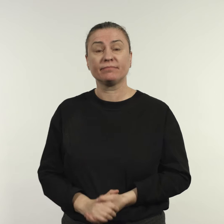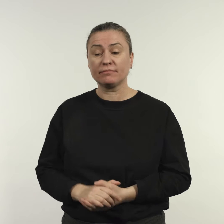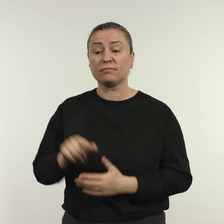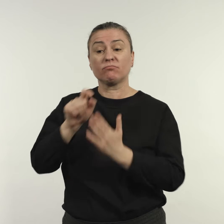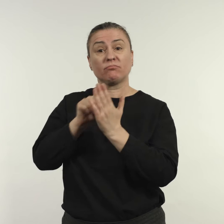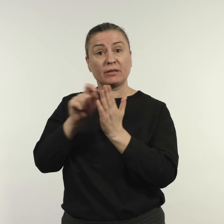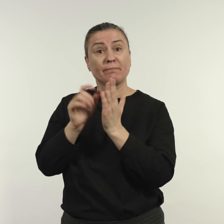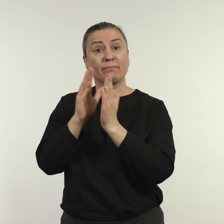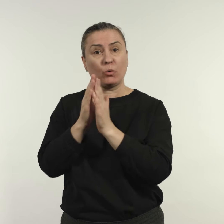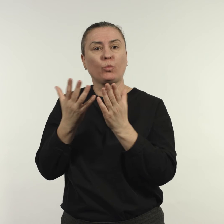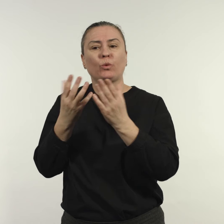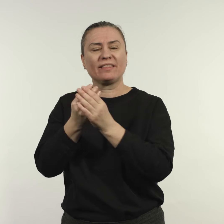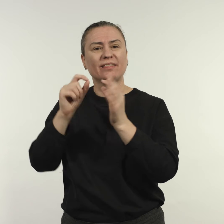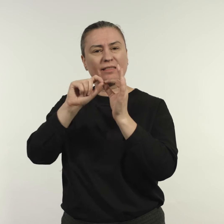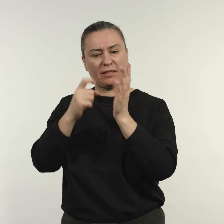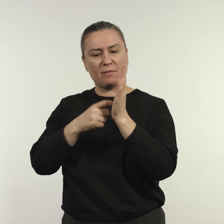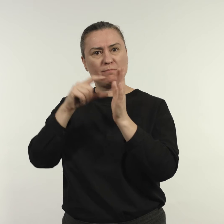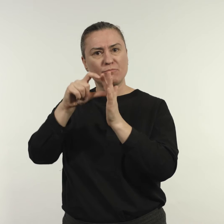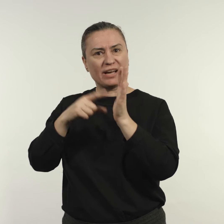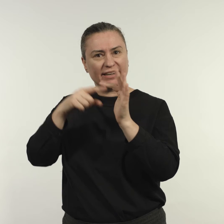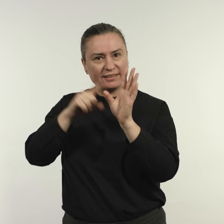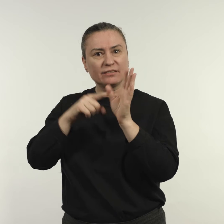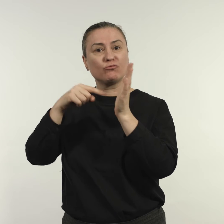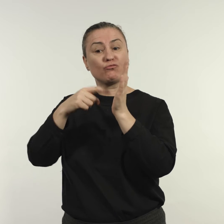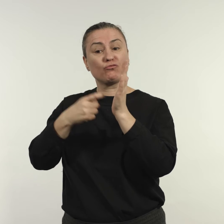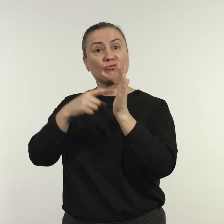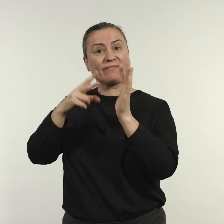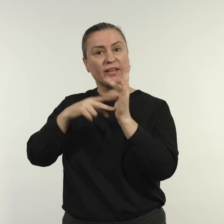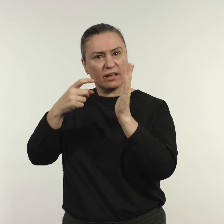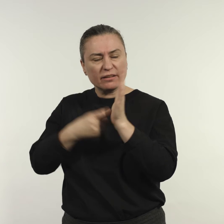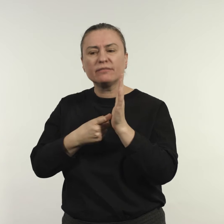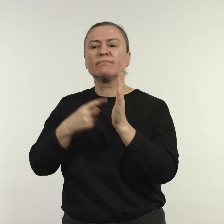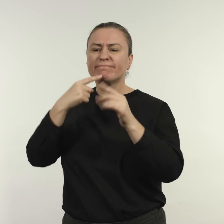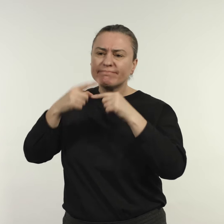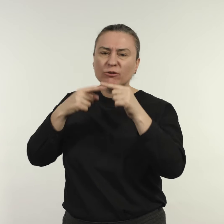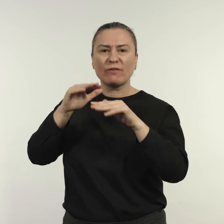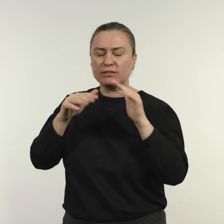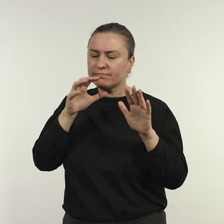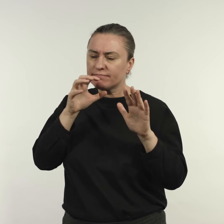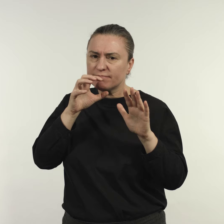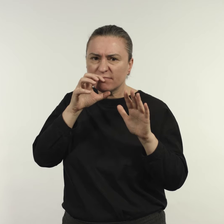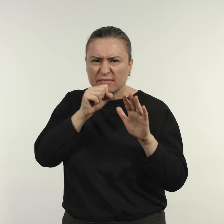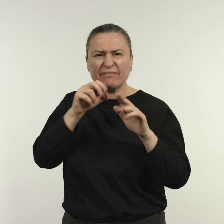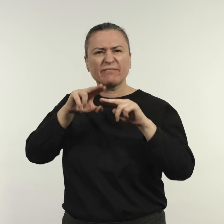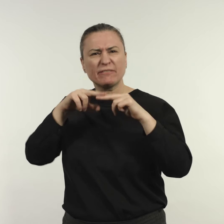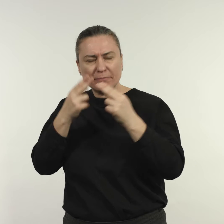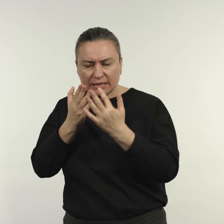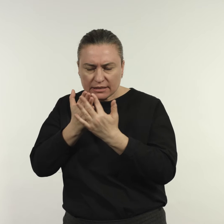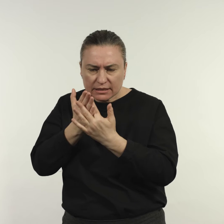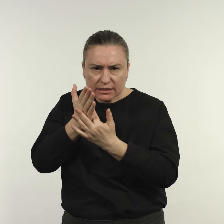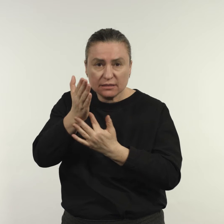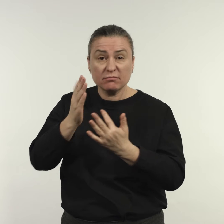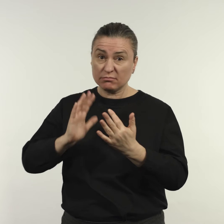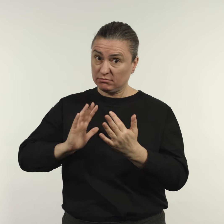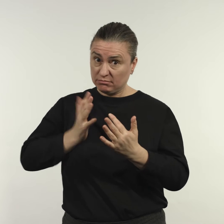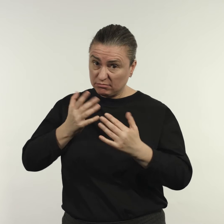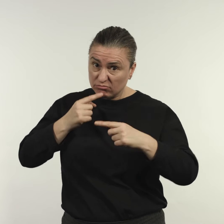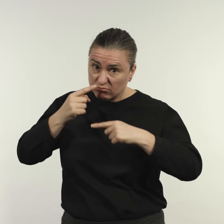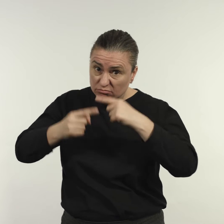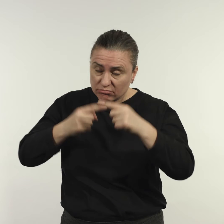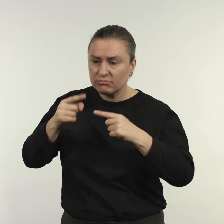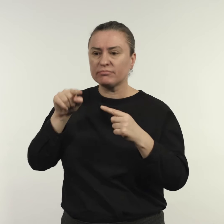written with Bradley Trevor Greive, tells an extraordinary true story.